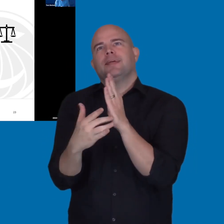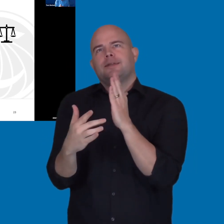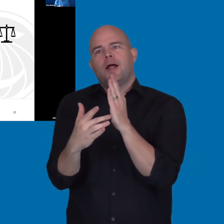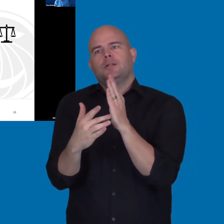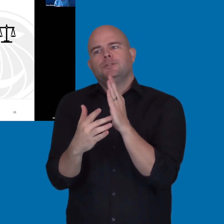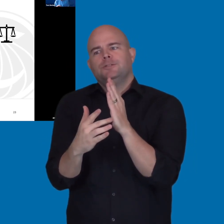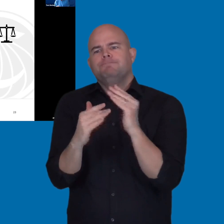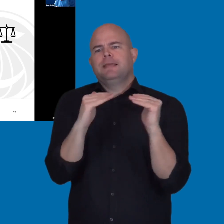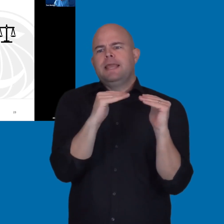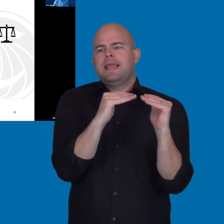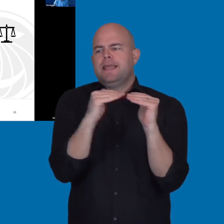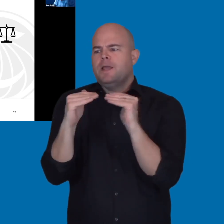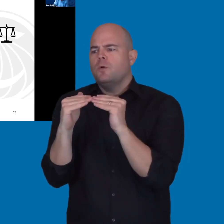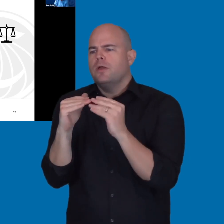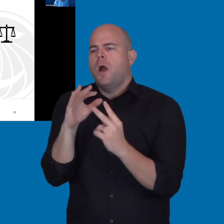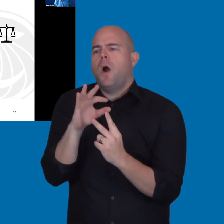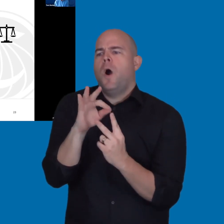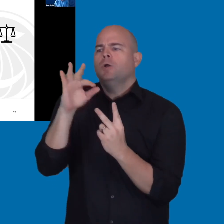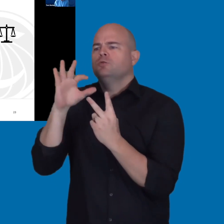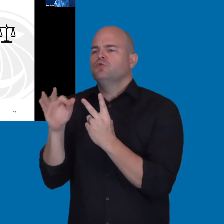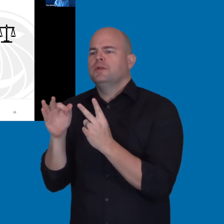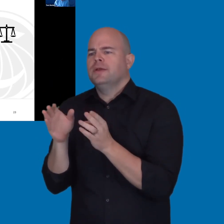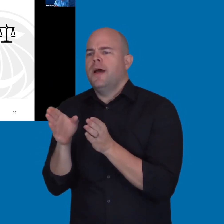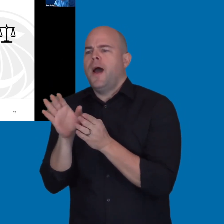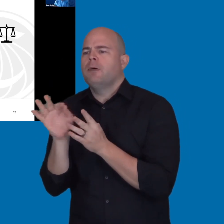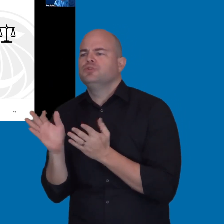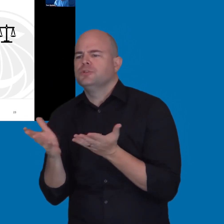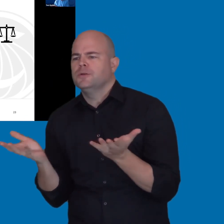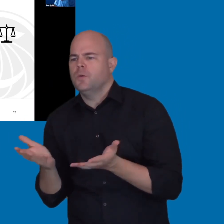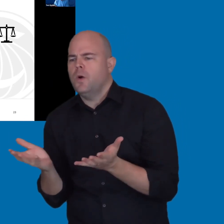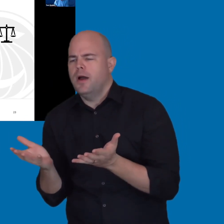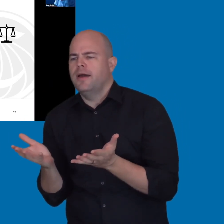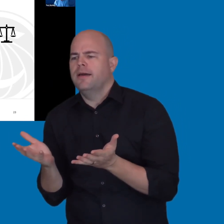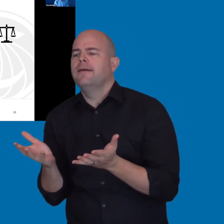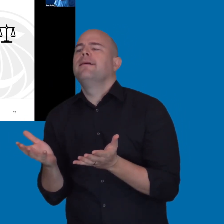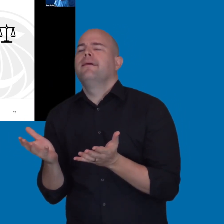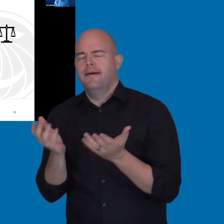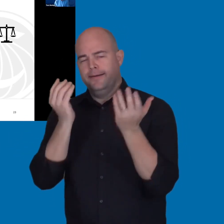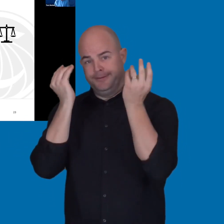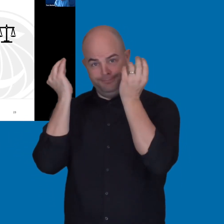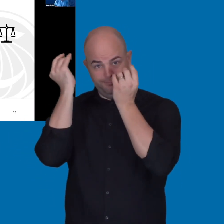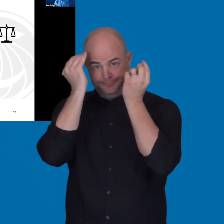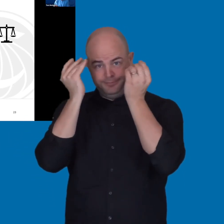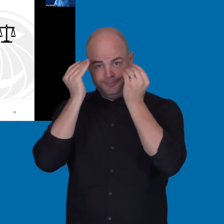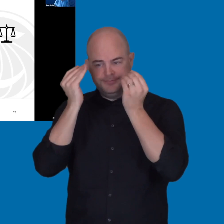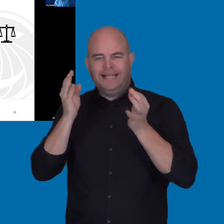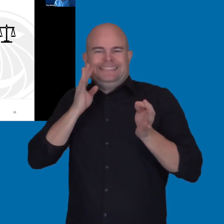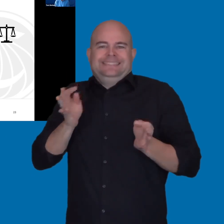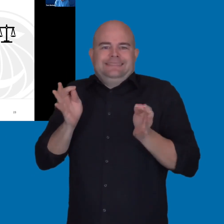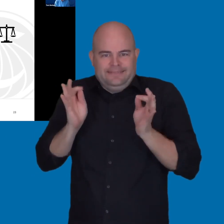what's an equally effective alternate way of providing that same information, or those same benefits?